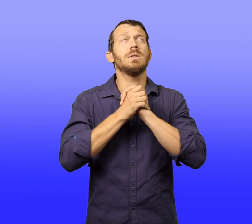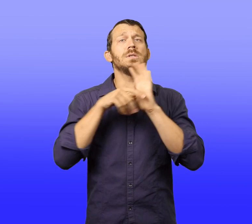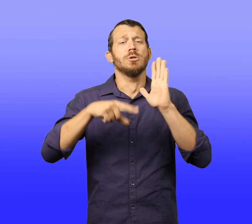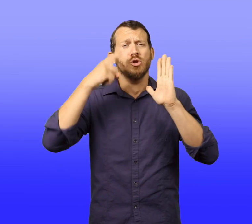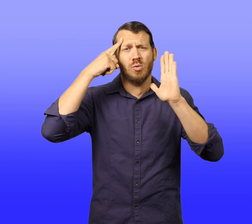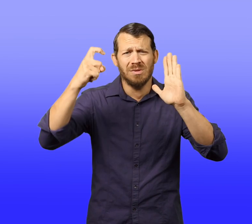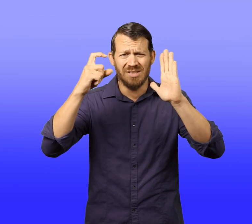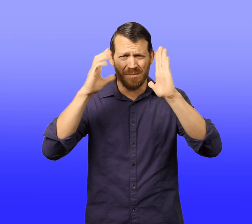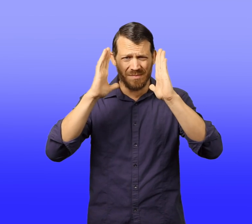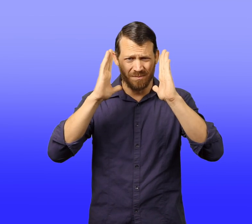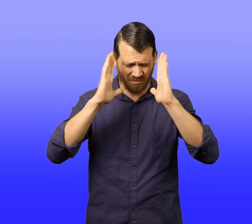But he didn't.